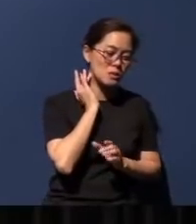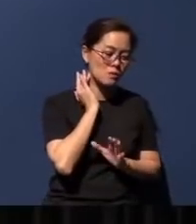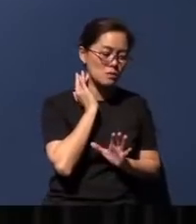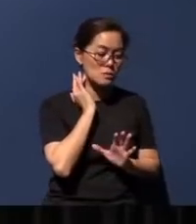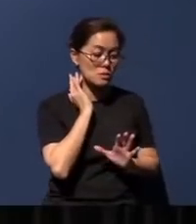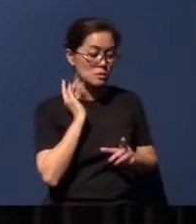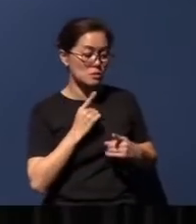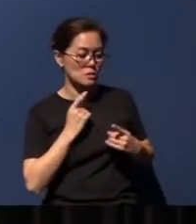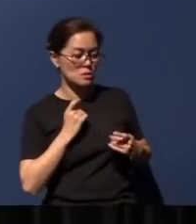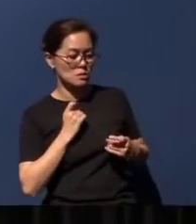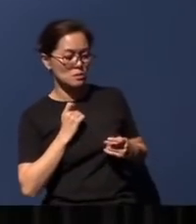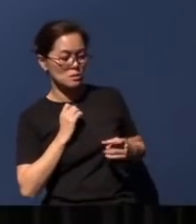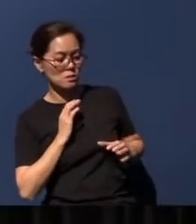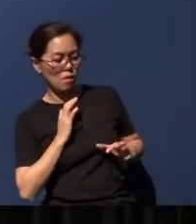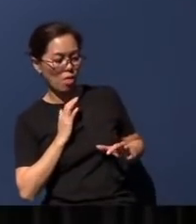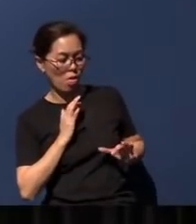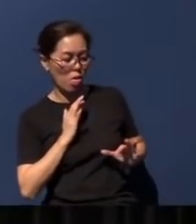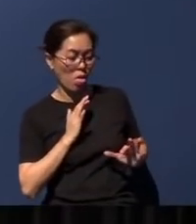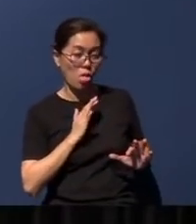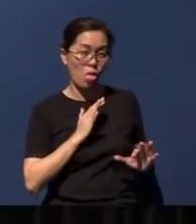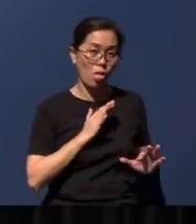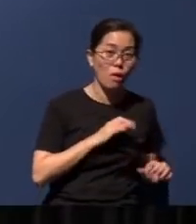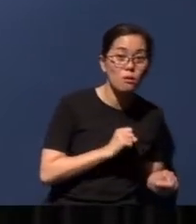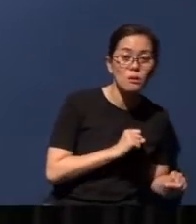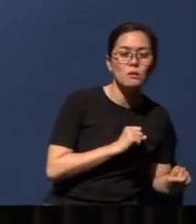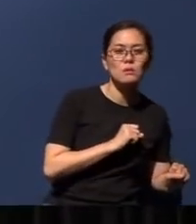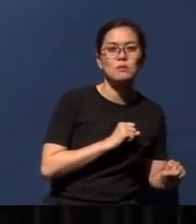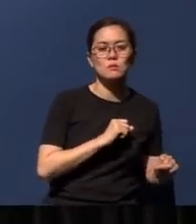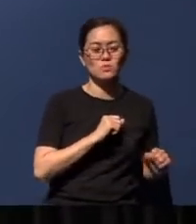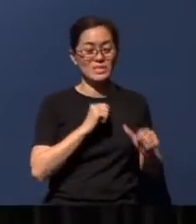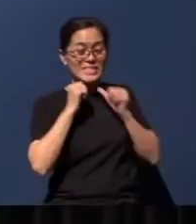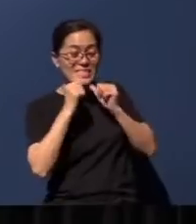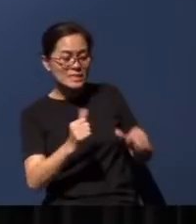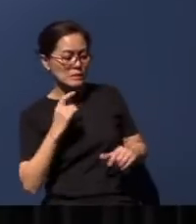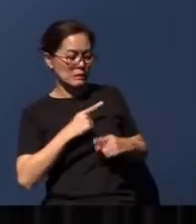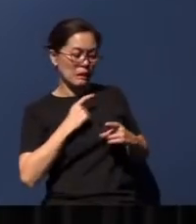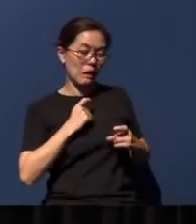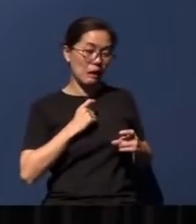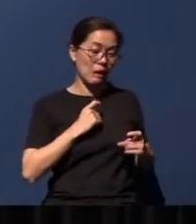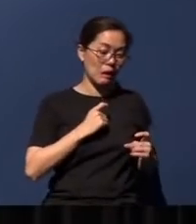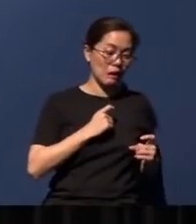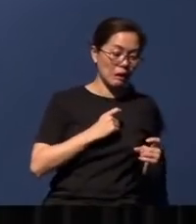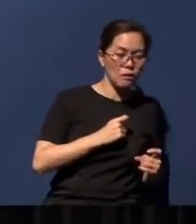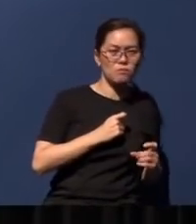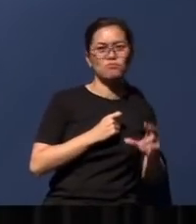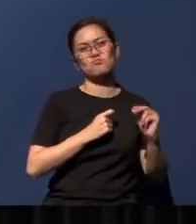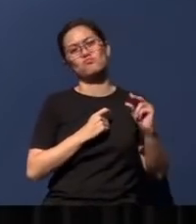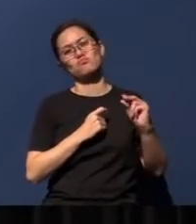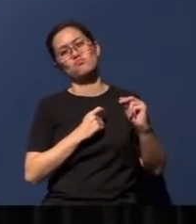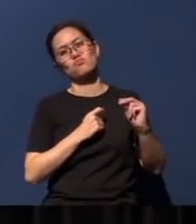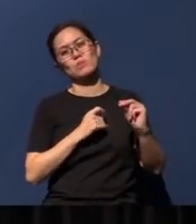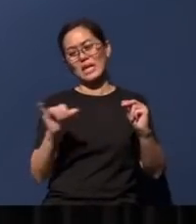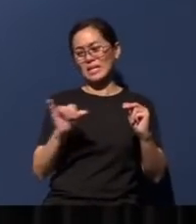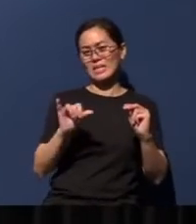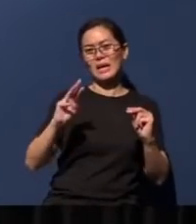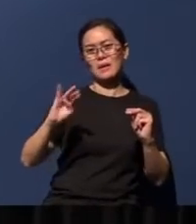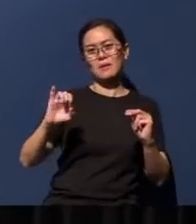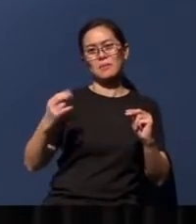and may we not live in denial of our sins, like the people in Micah's generation were doing,